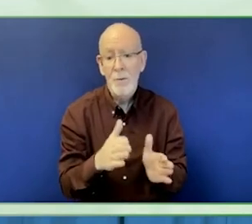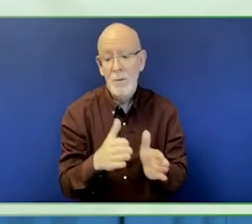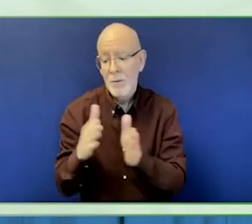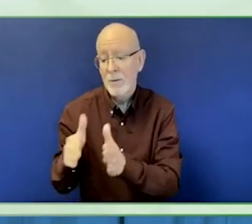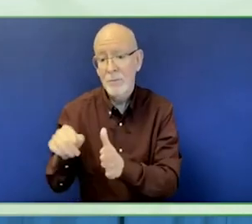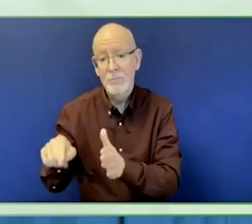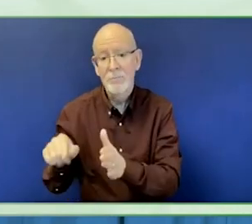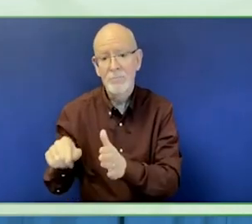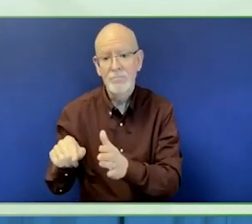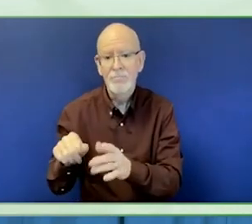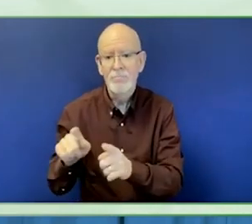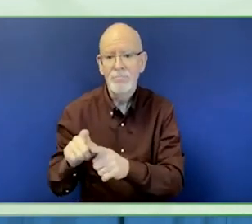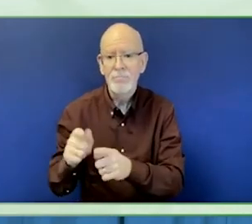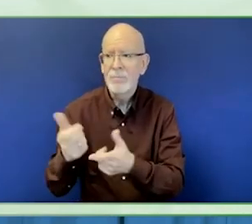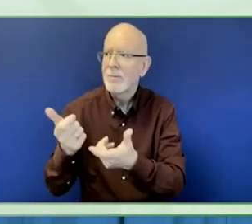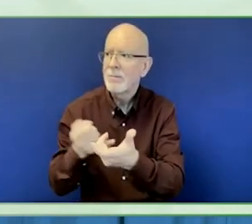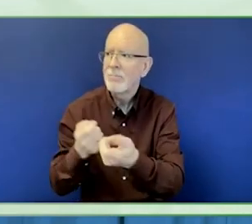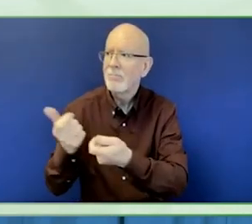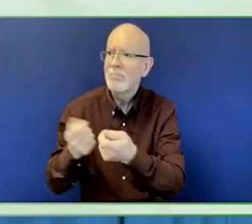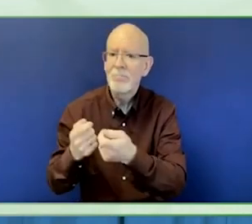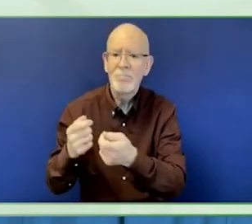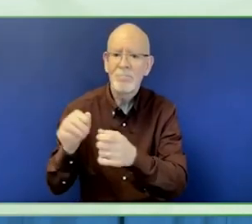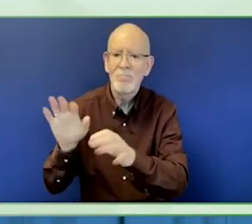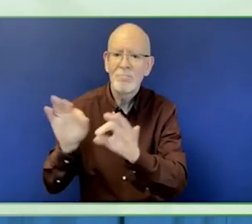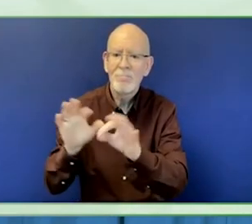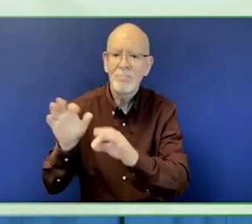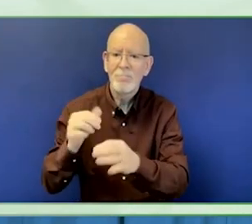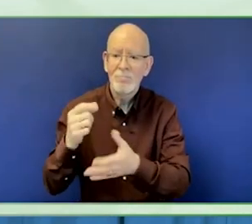or gender equality, or quality education.